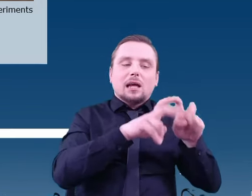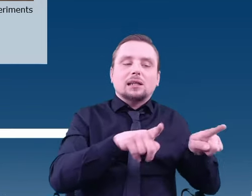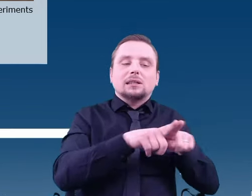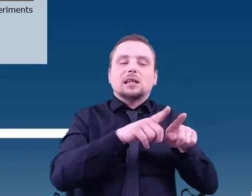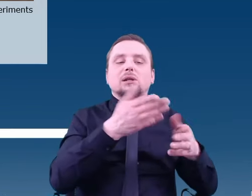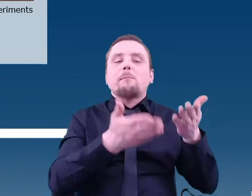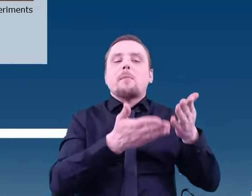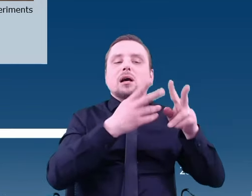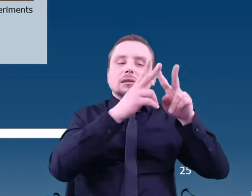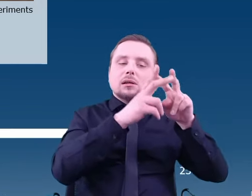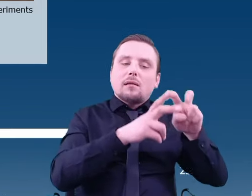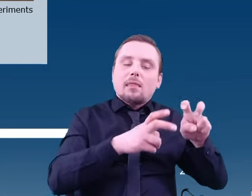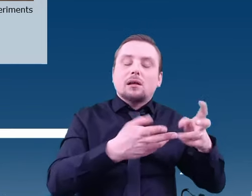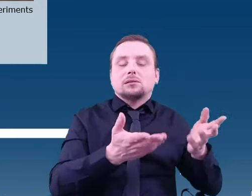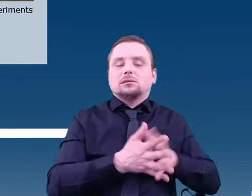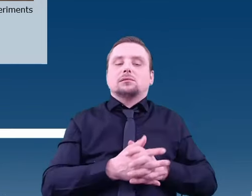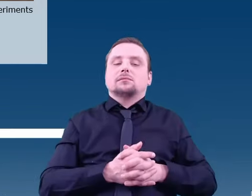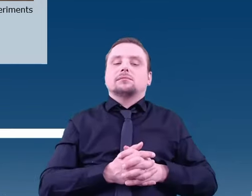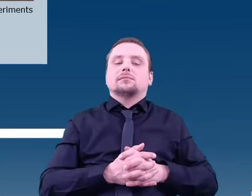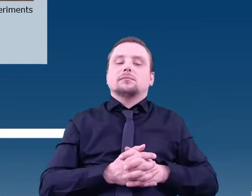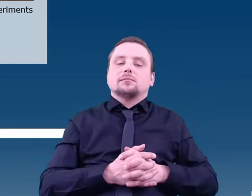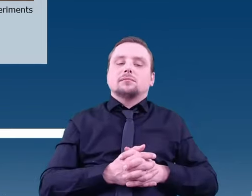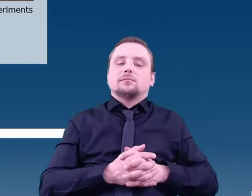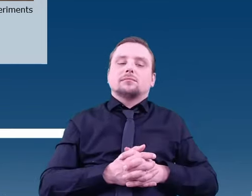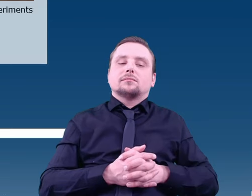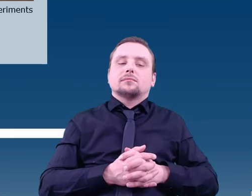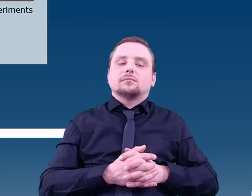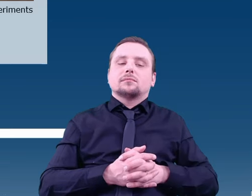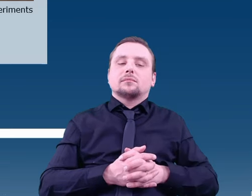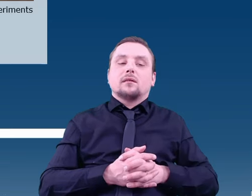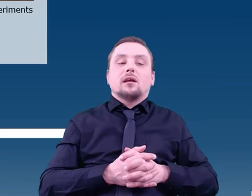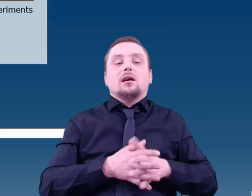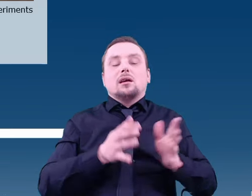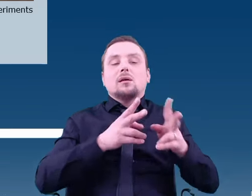Although research has not shown that there was or is life on Mars,